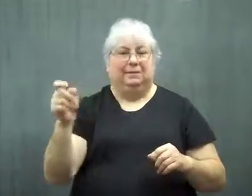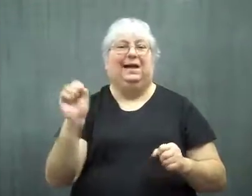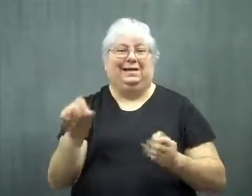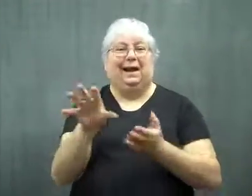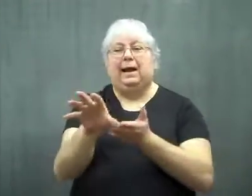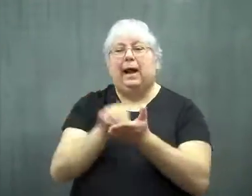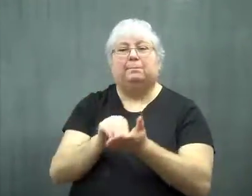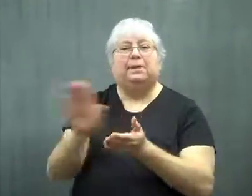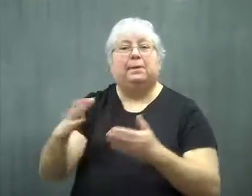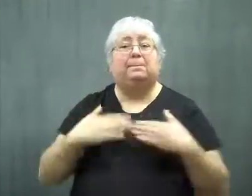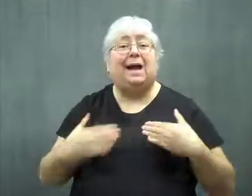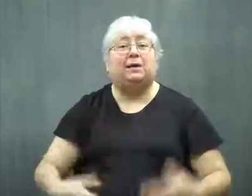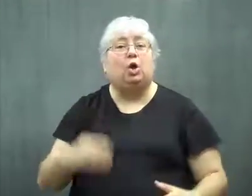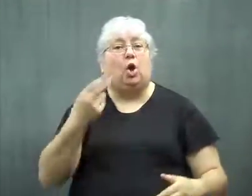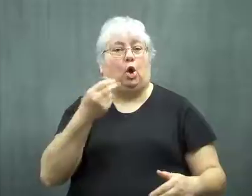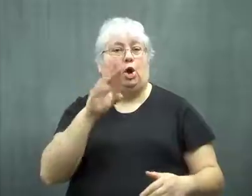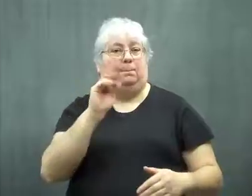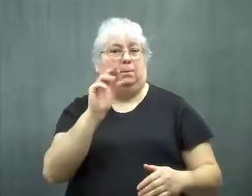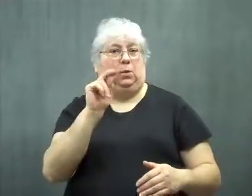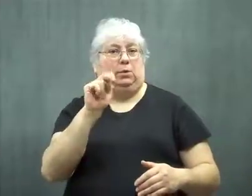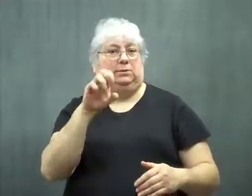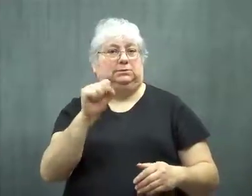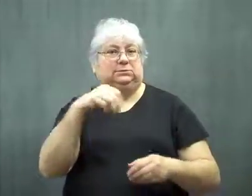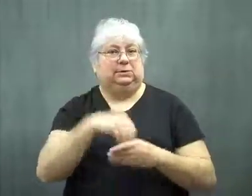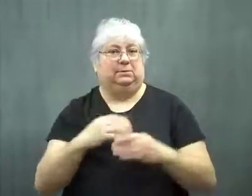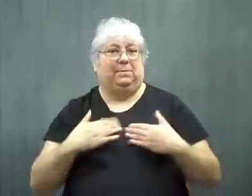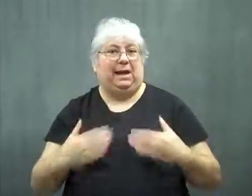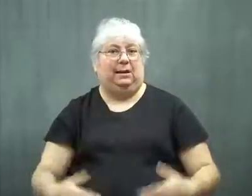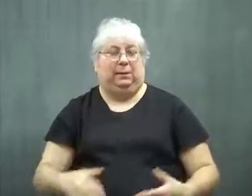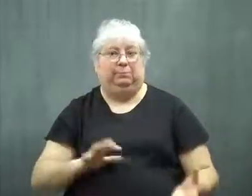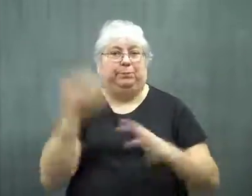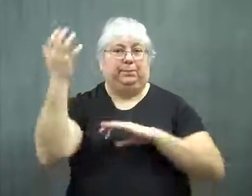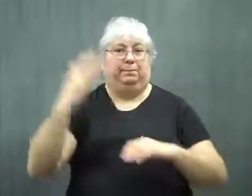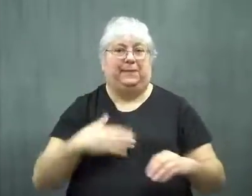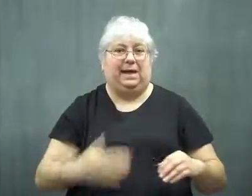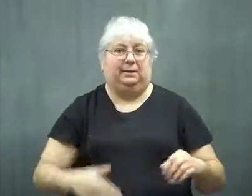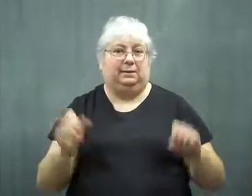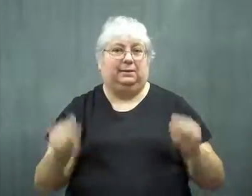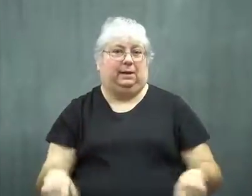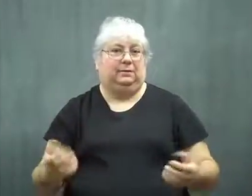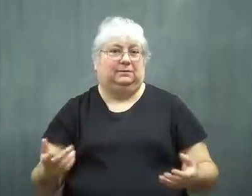It can mimic the natural hormones in the body, which can disrupt it.